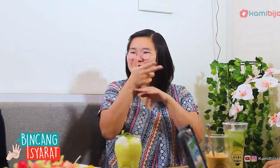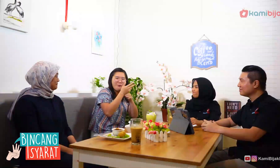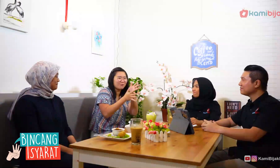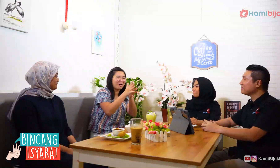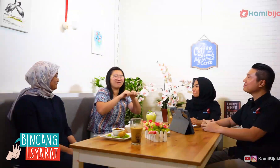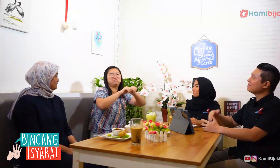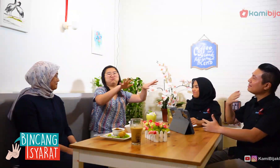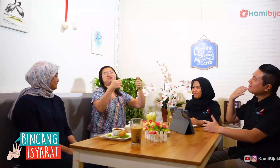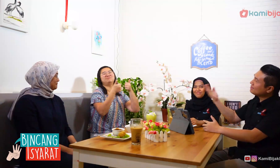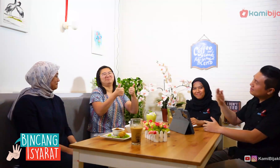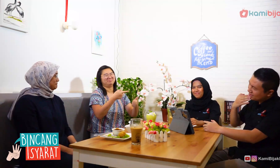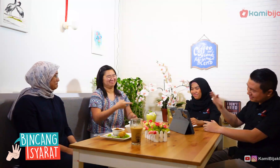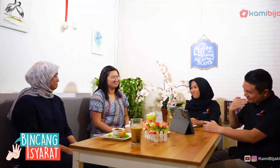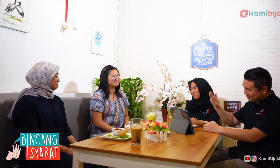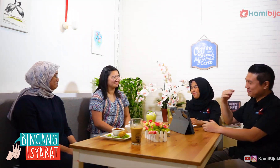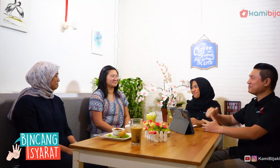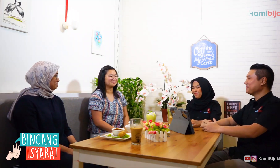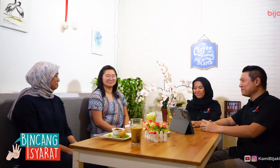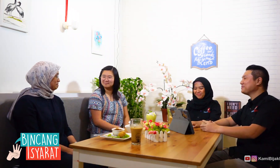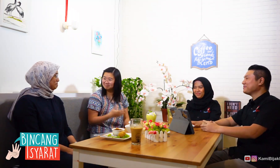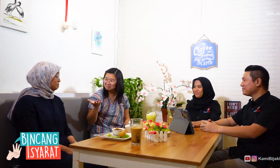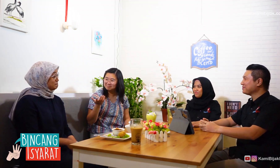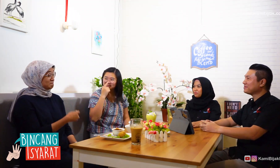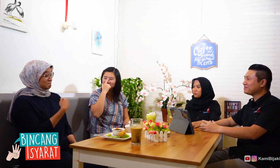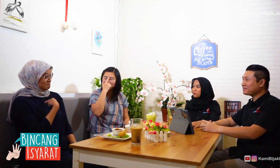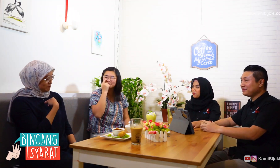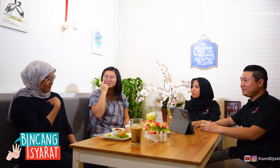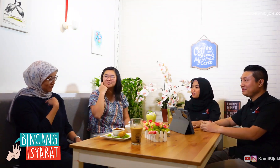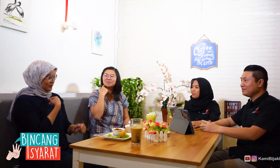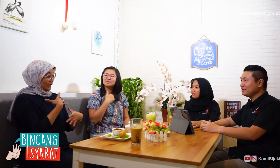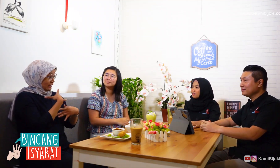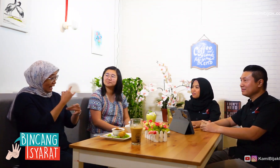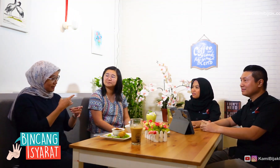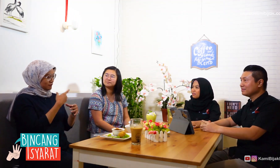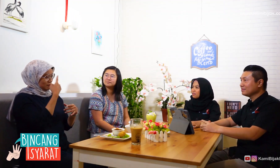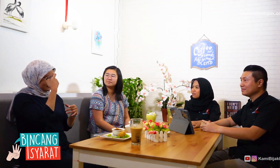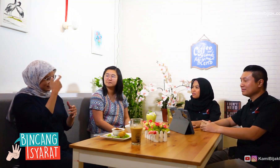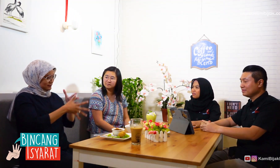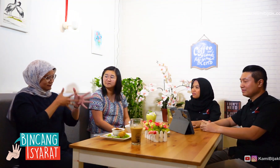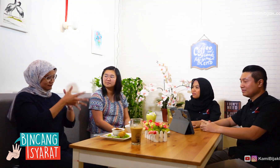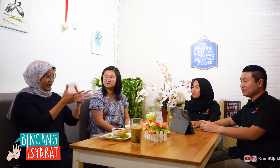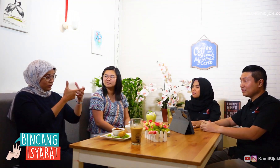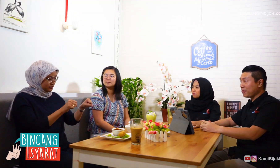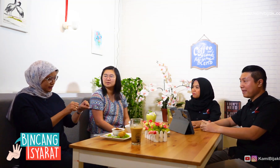for the news media. Great! Thank you! I'm interested in learning sign language linguistics